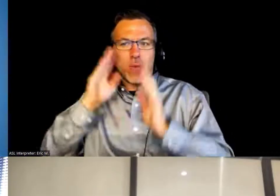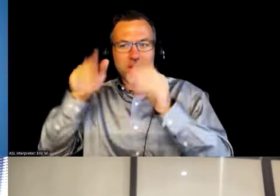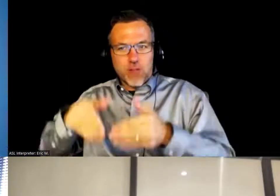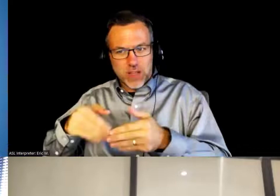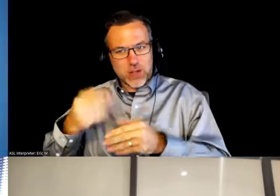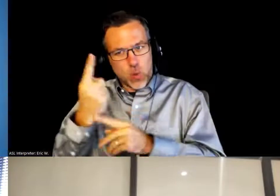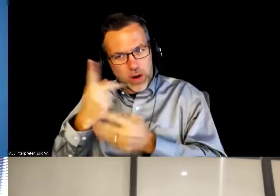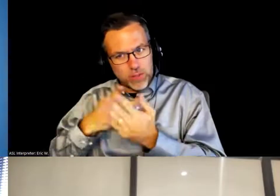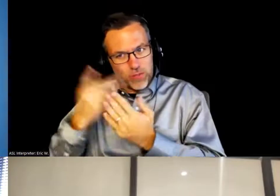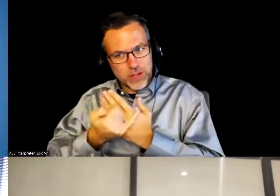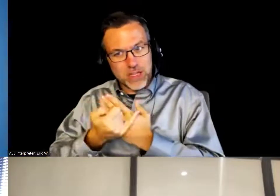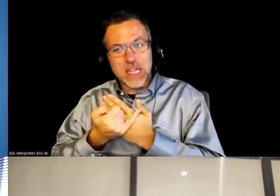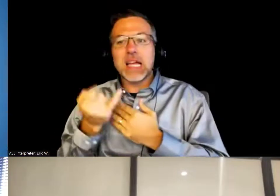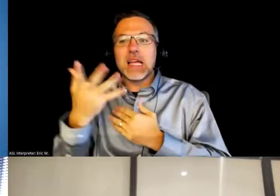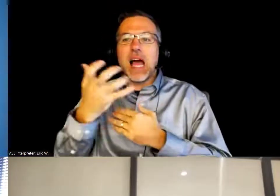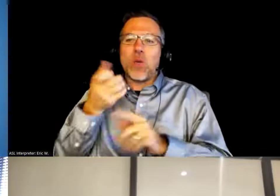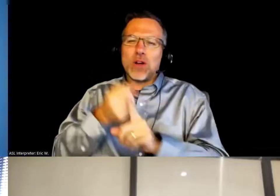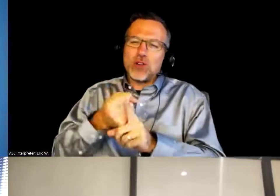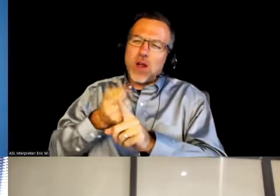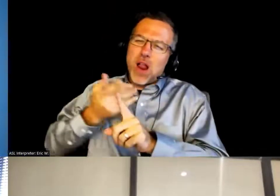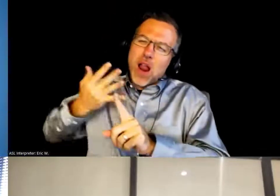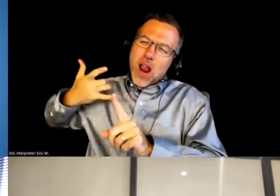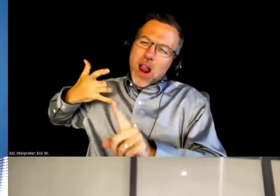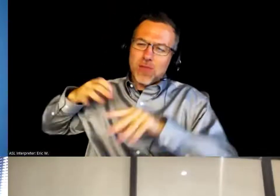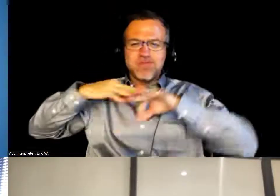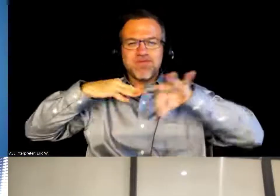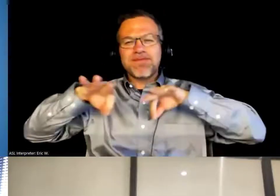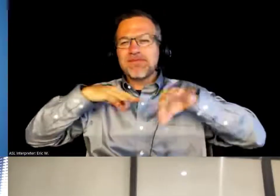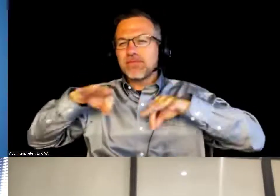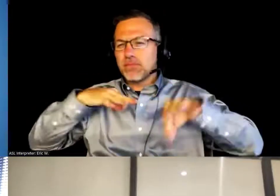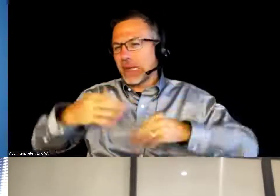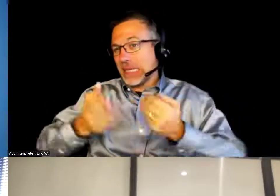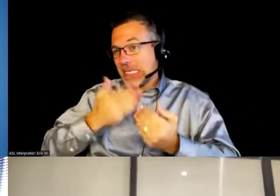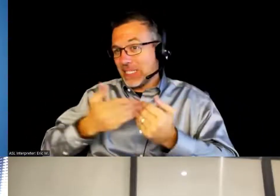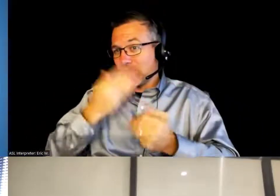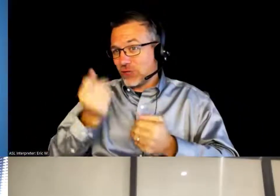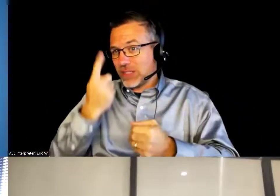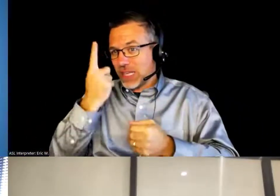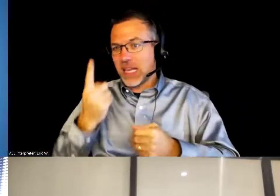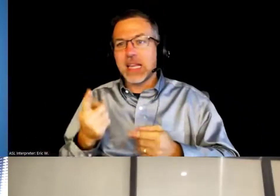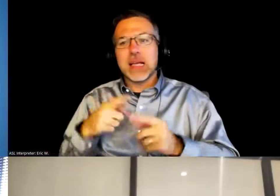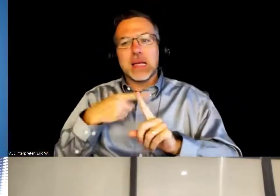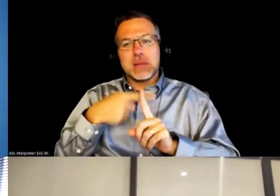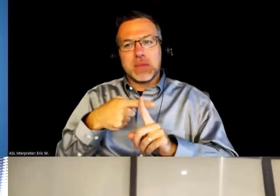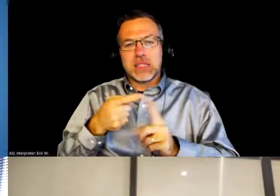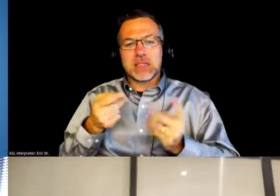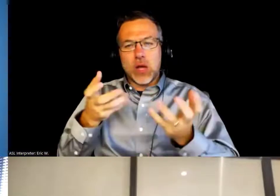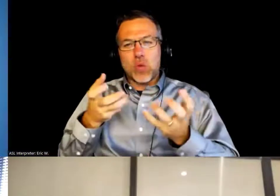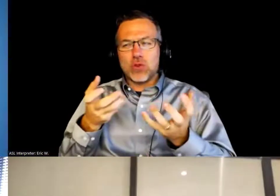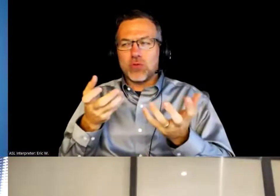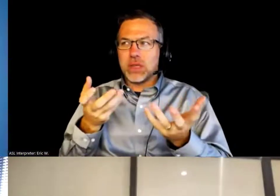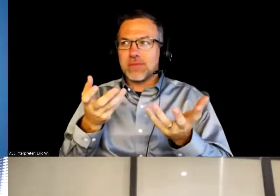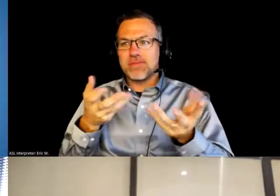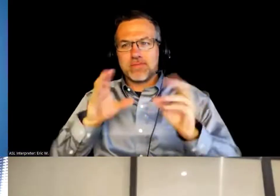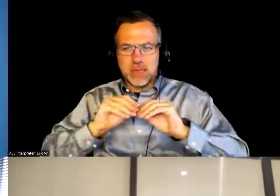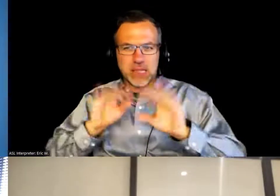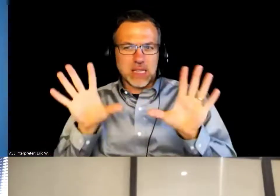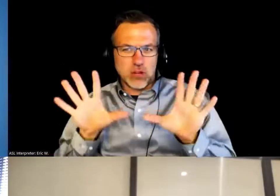I wanted to explain it in layman's terms, and I also wanted to just make it very clear what I would be doing during that 2-year period.